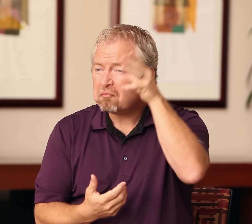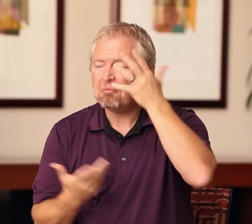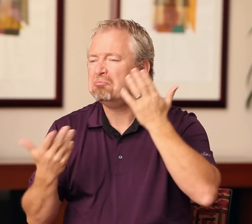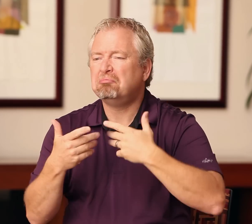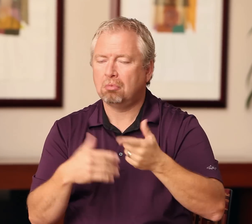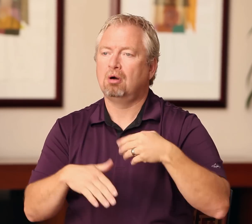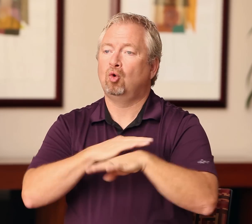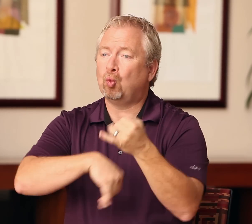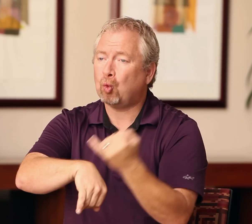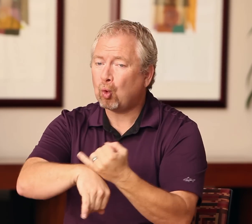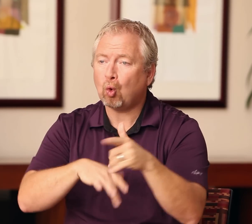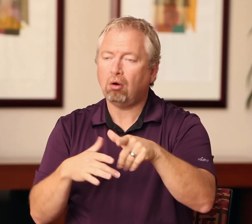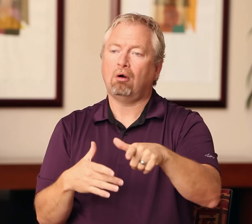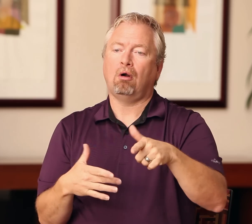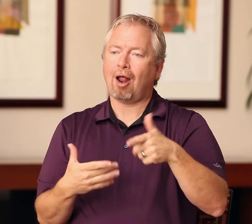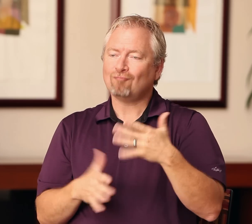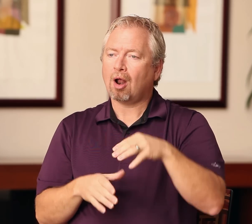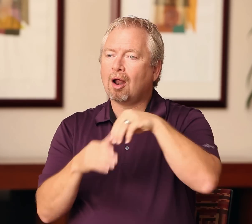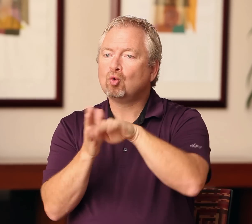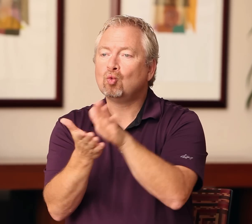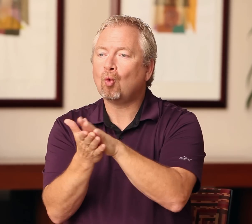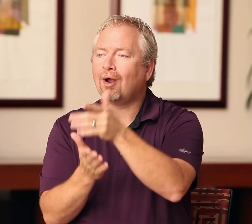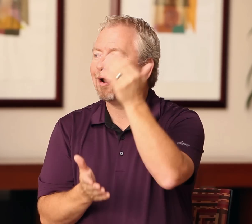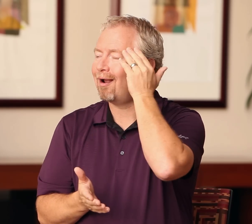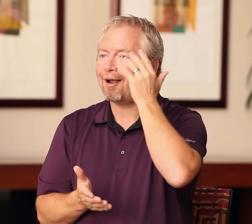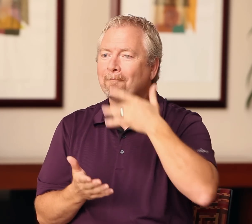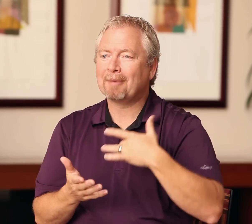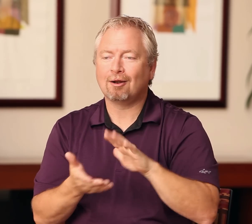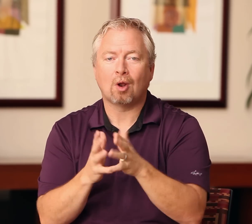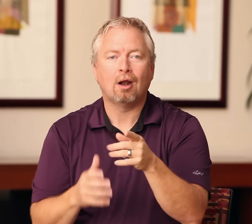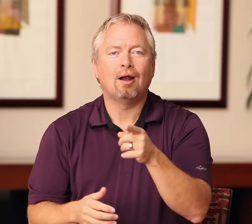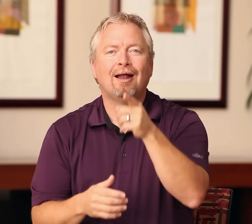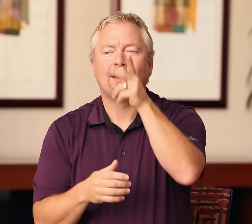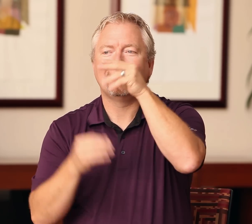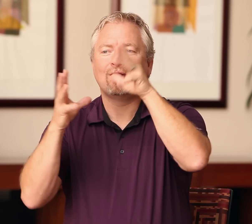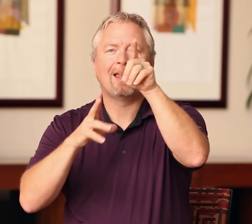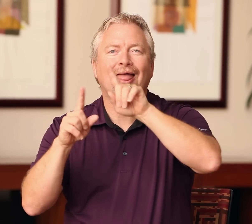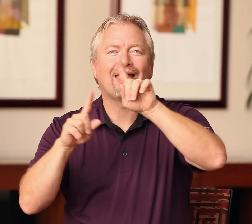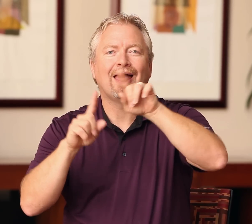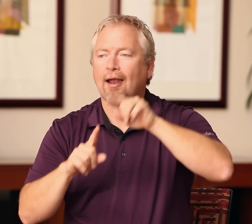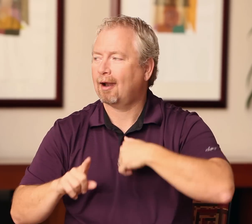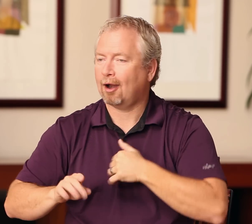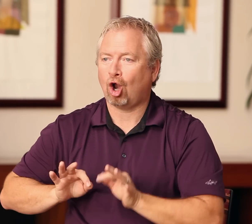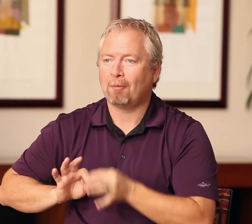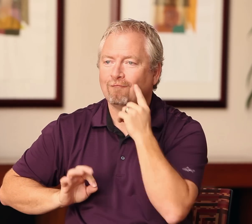birth. This group tends to come from deaf families, or have parents fluent in ASL. Maybe the parents are CODAs. When they become of school age, and attend schools, you know how often teachers for deaf